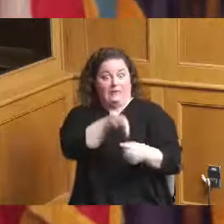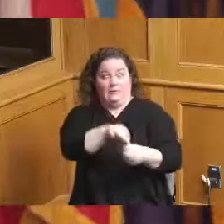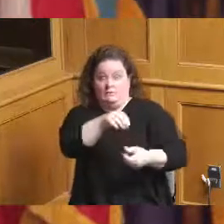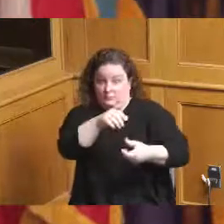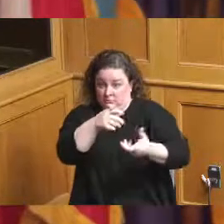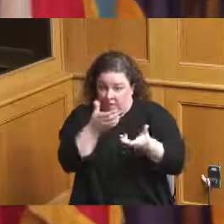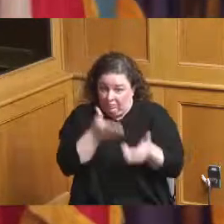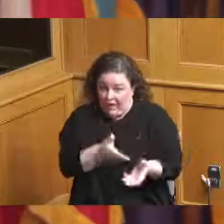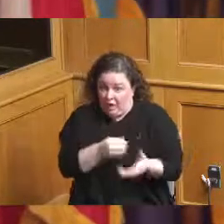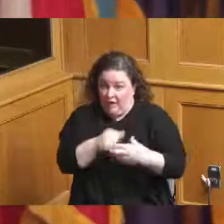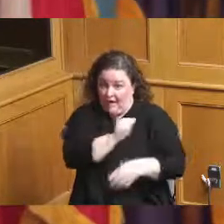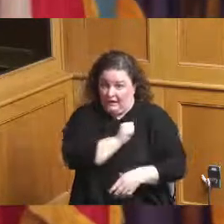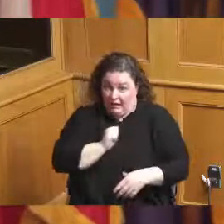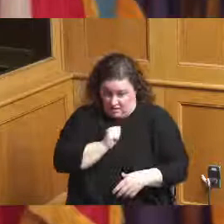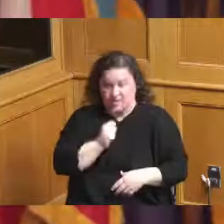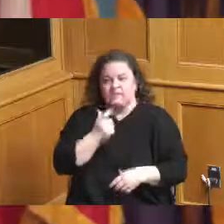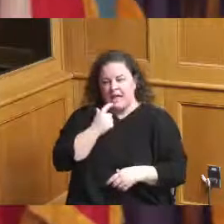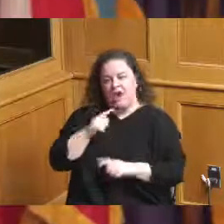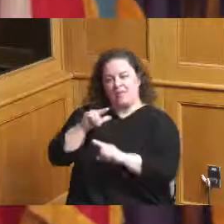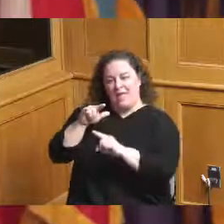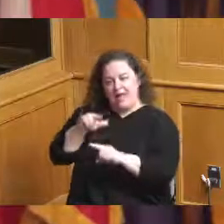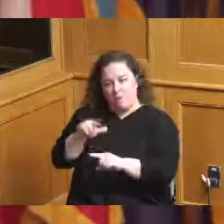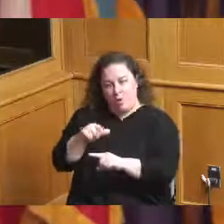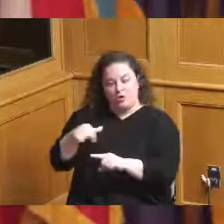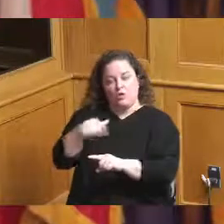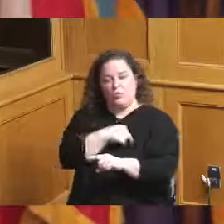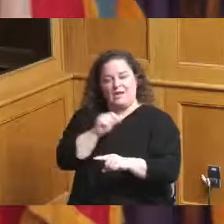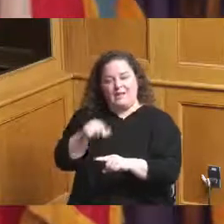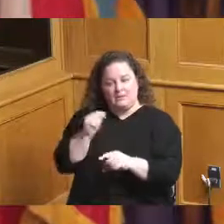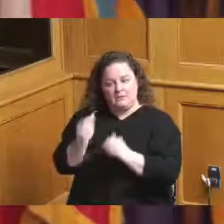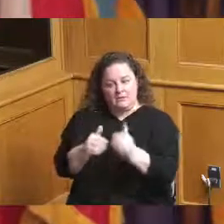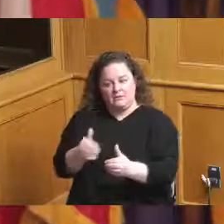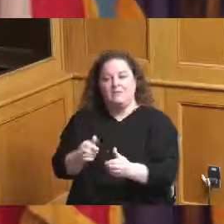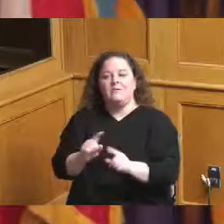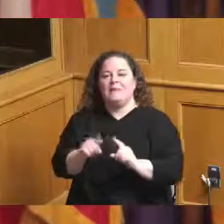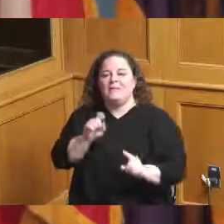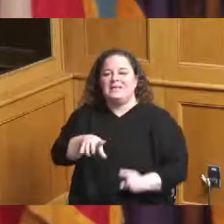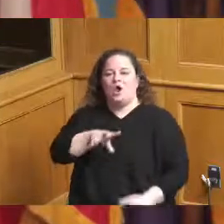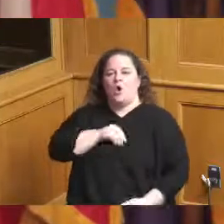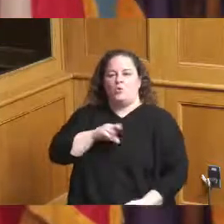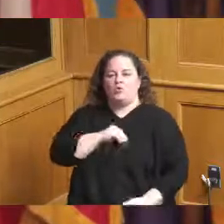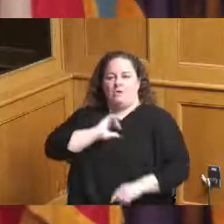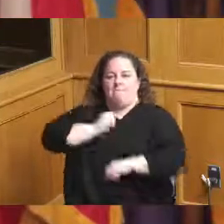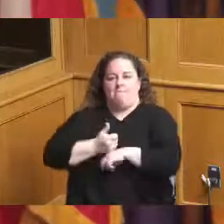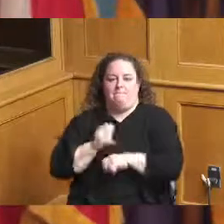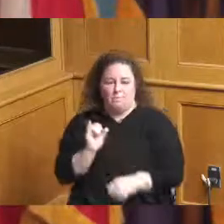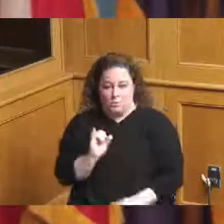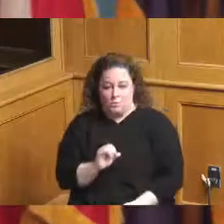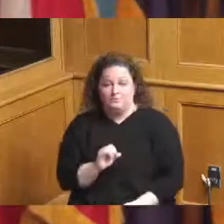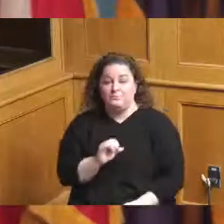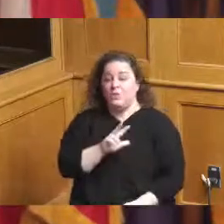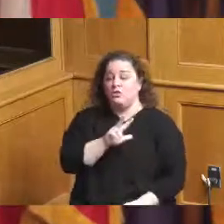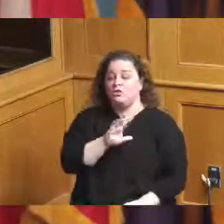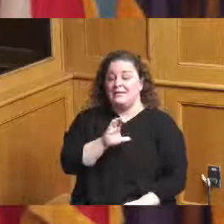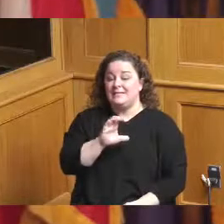until we have some ownership stake in it now 3CDC I was around when it was created I was on